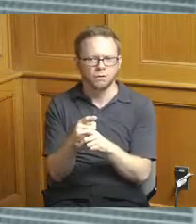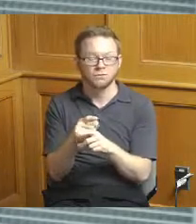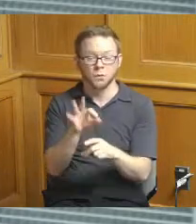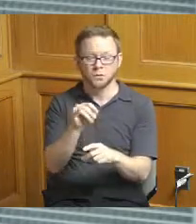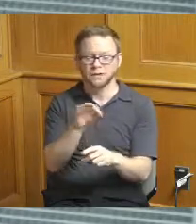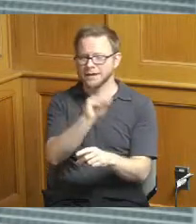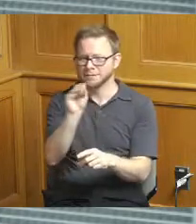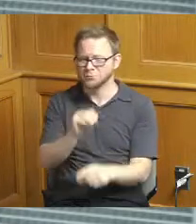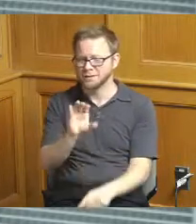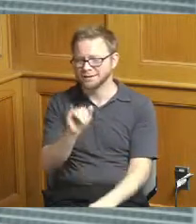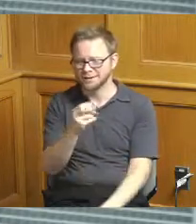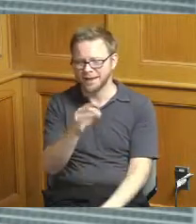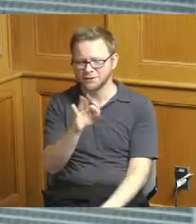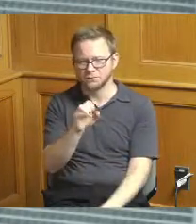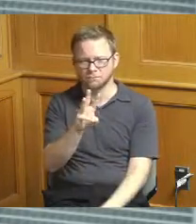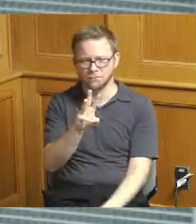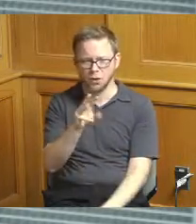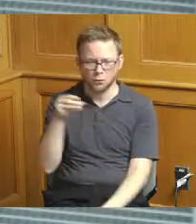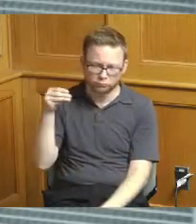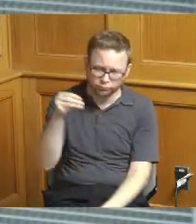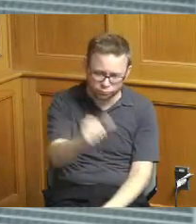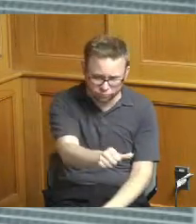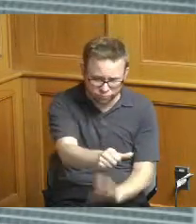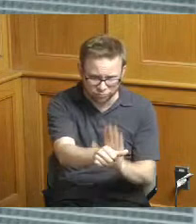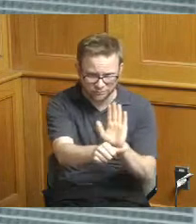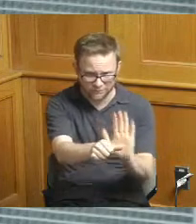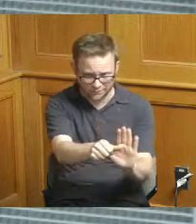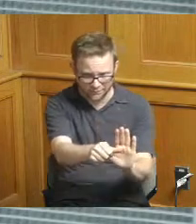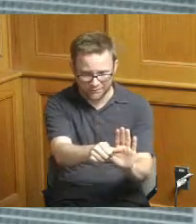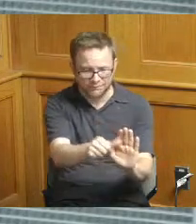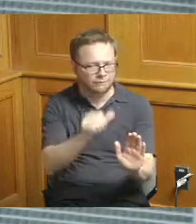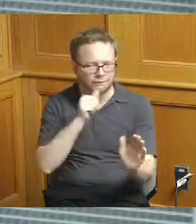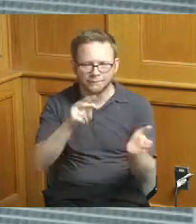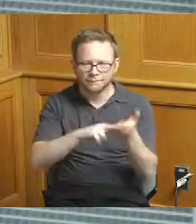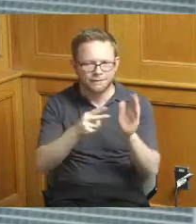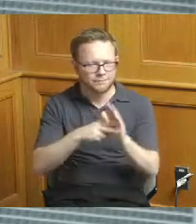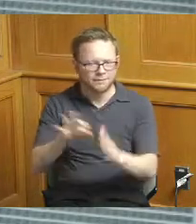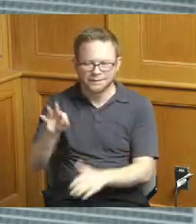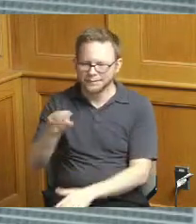flow expenditure against the planned baseline with 90 completion of projects because those